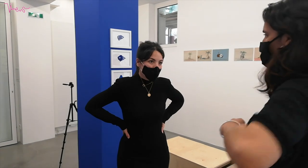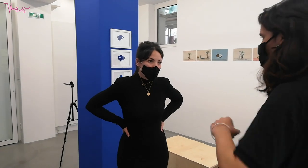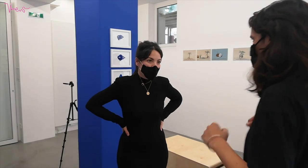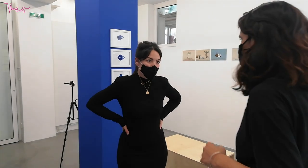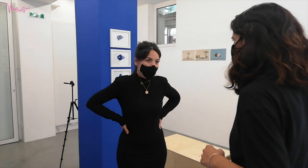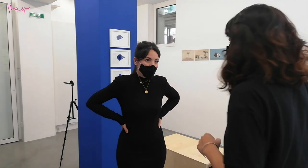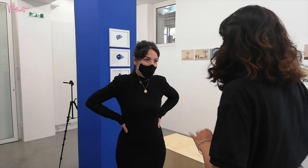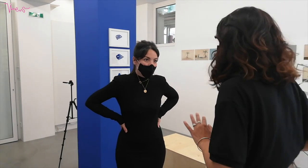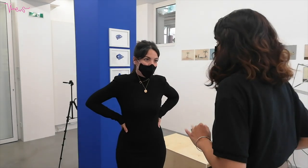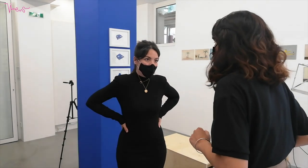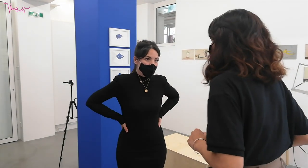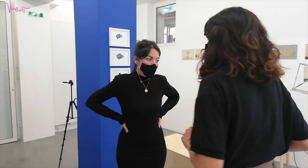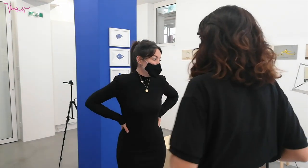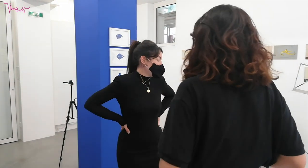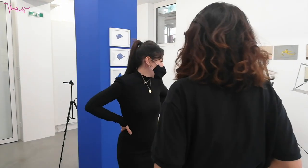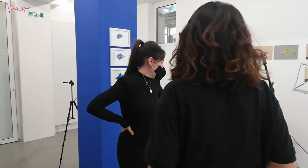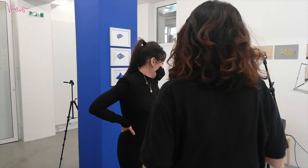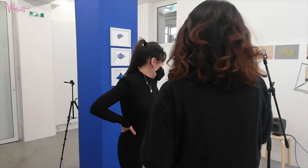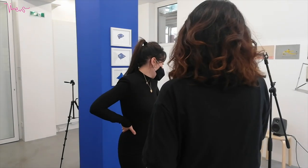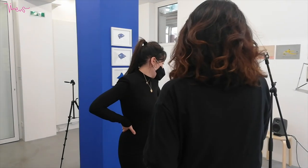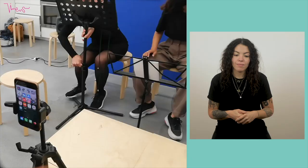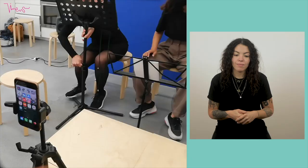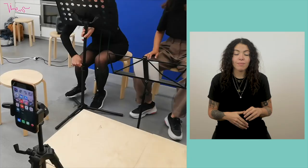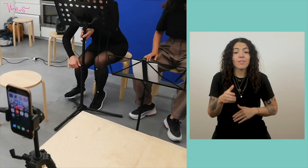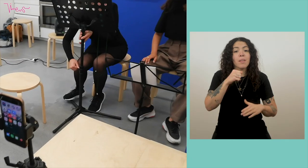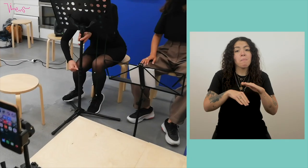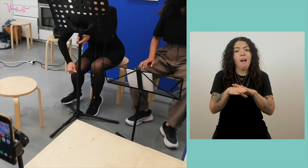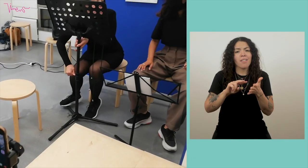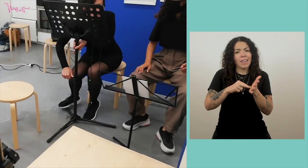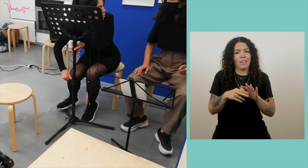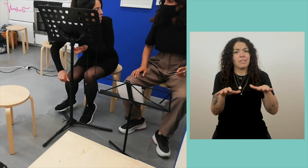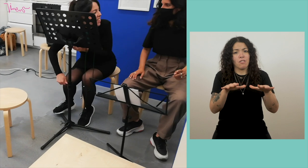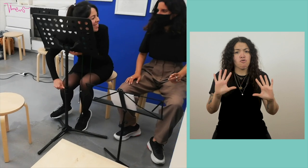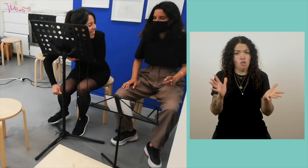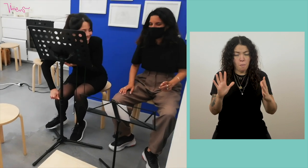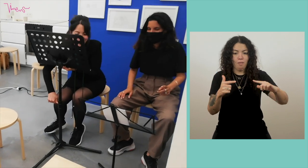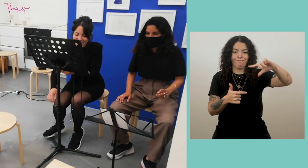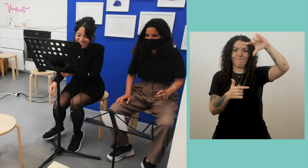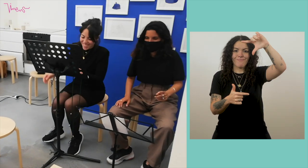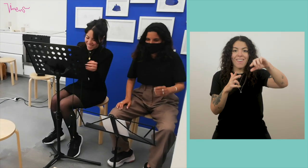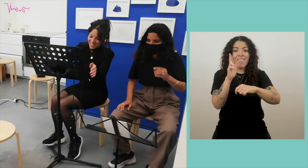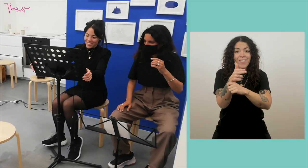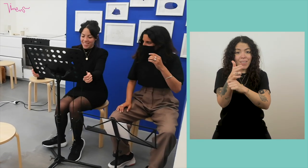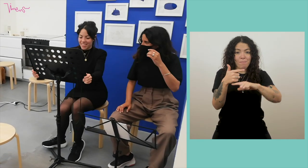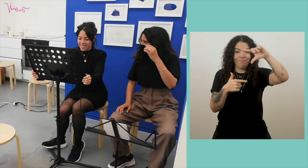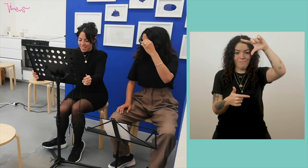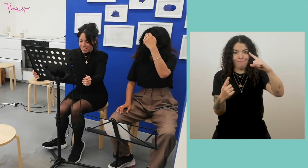(Eve) In fact, I'm afraid we'll get caught... I don't know how to do it. (Elodia) Yeah. (Jen) The original setup idea was to have Elodia and Eve on the same video.